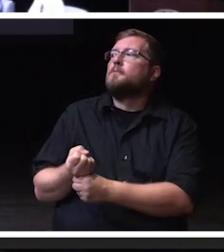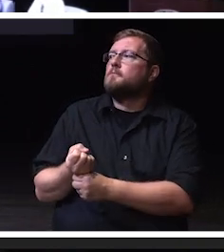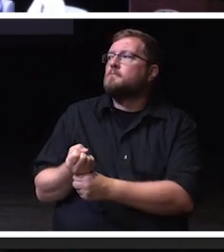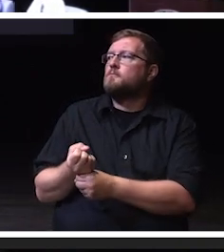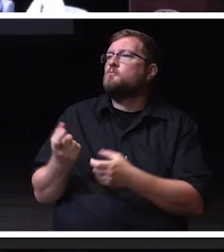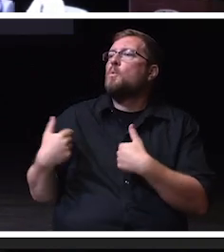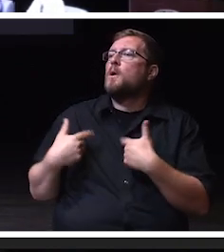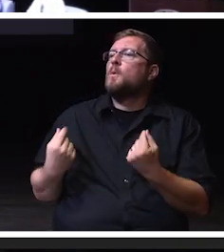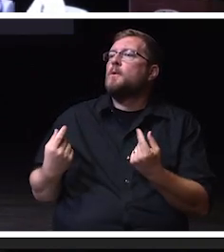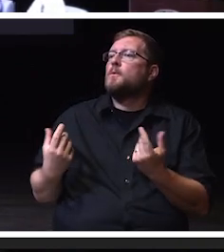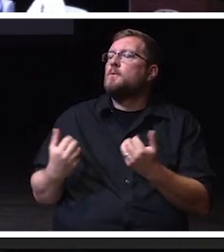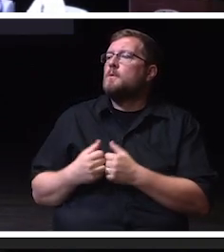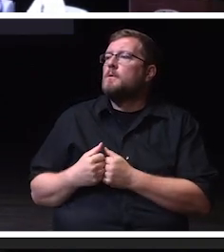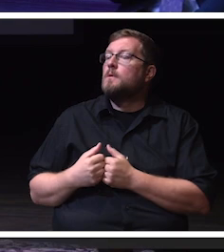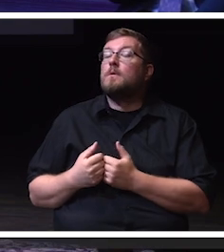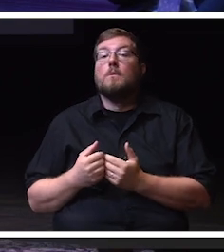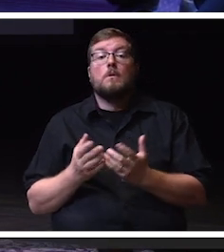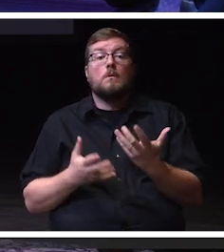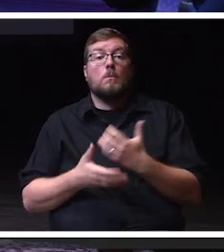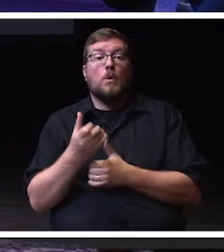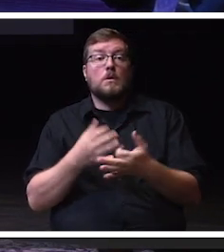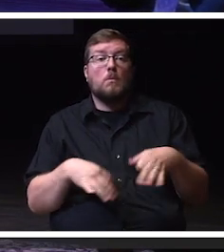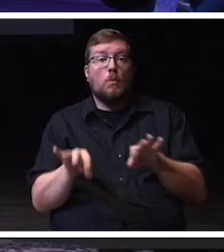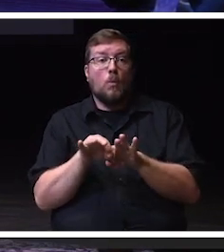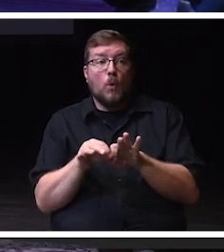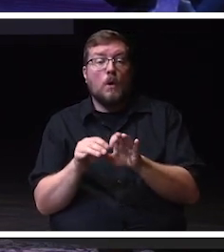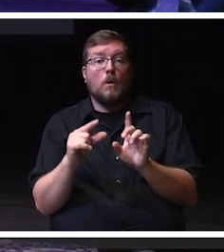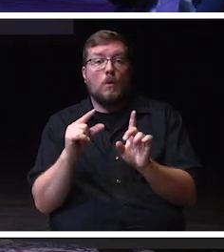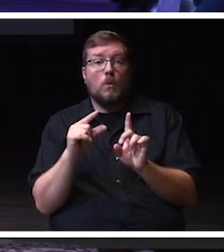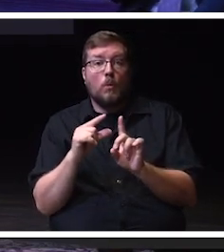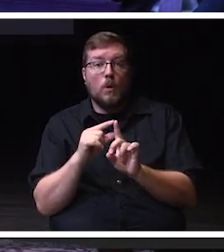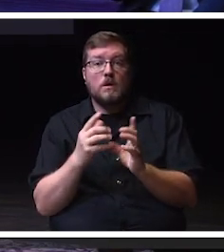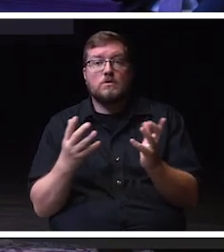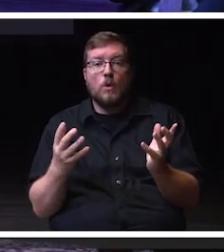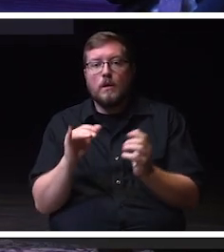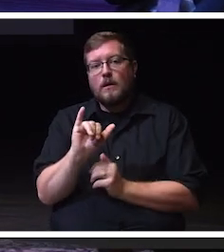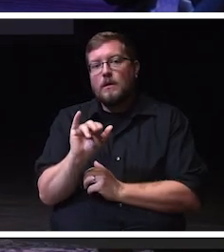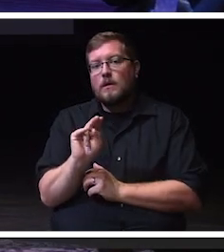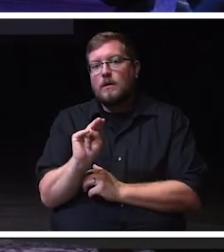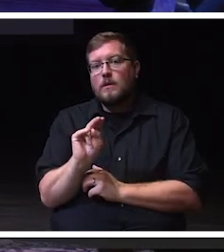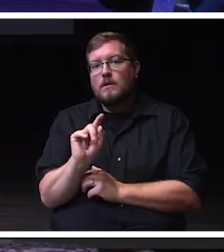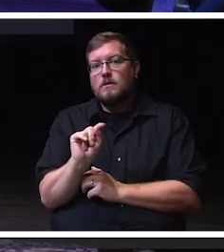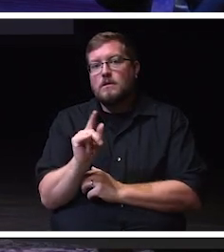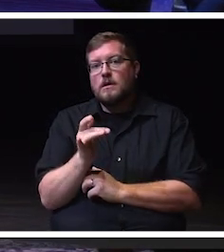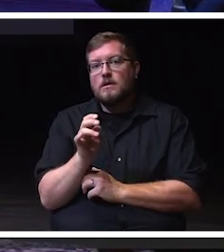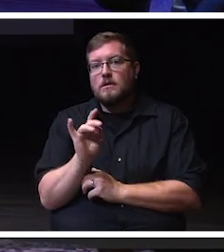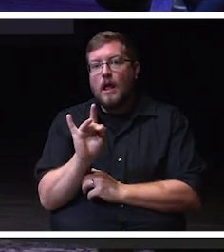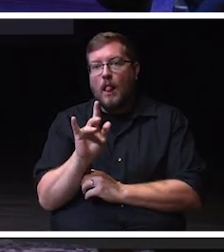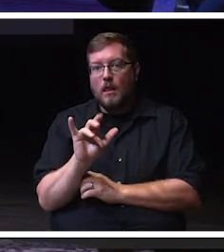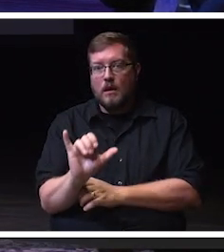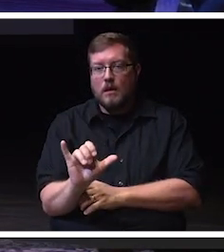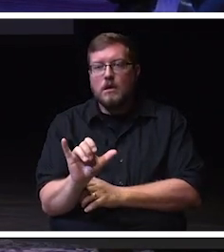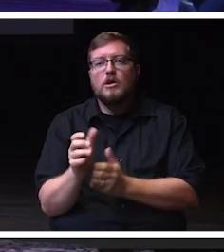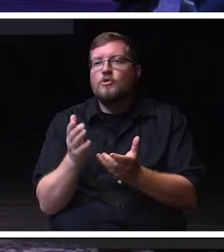I think the most important word that comes to mind is intentionality. You never know where that person comes from. You never know the background.